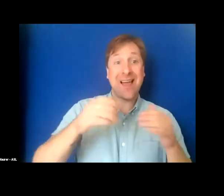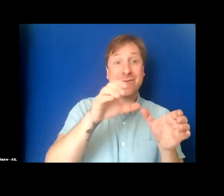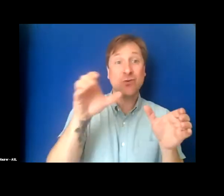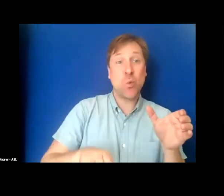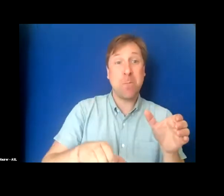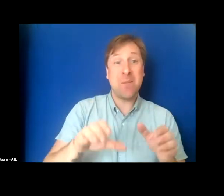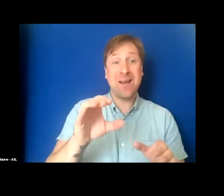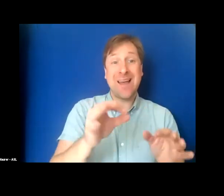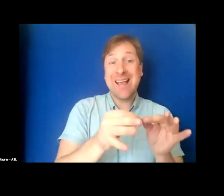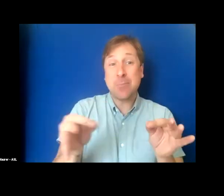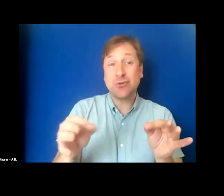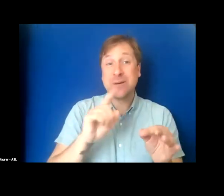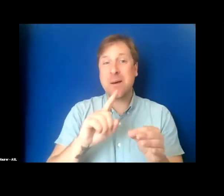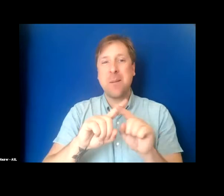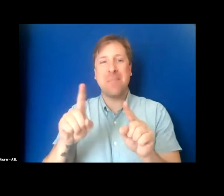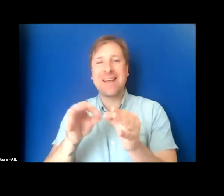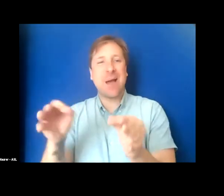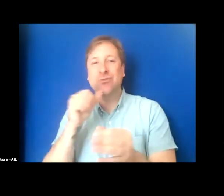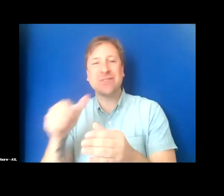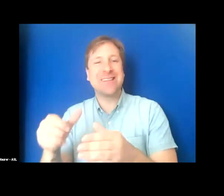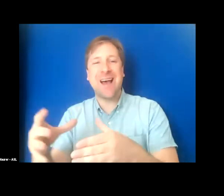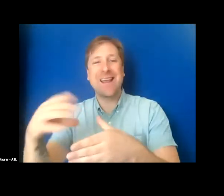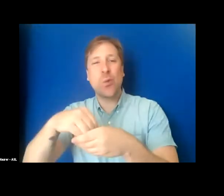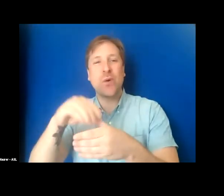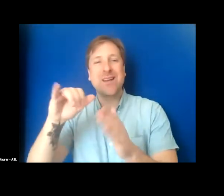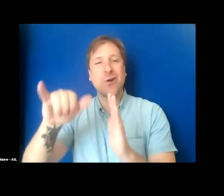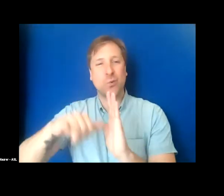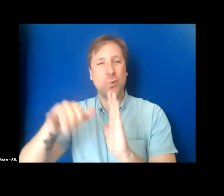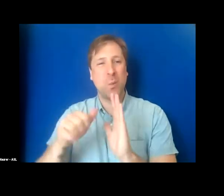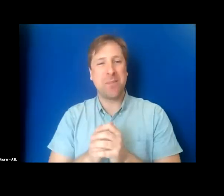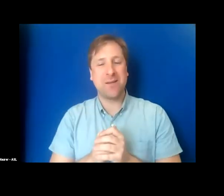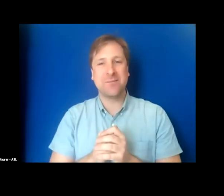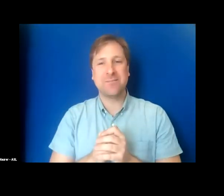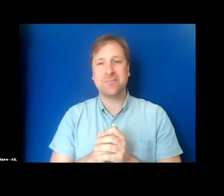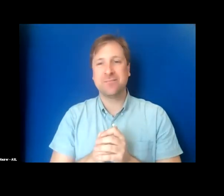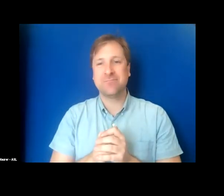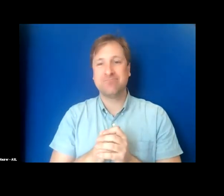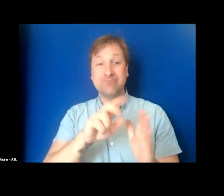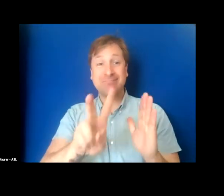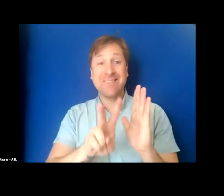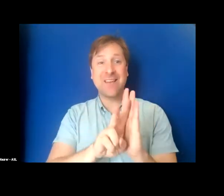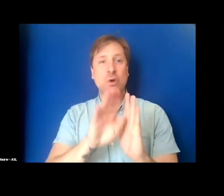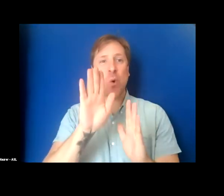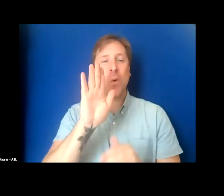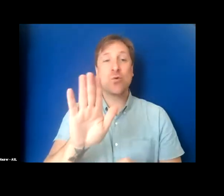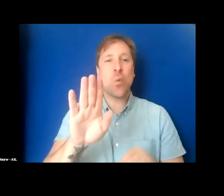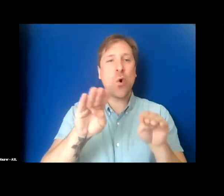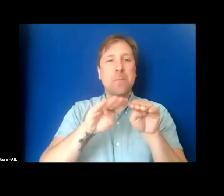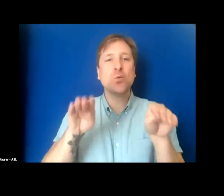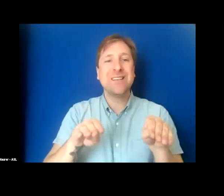but those captions weren't included in the archival upload to YouTube. Let’s say the videos in your museum gallery are open captioned,